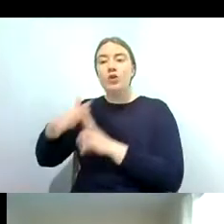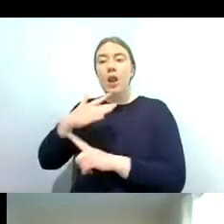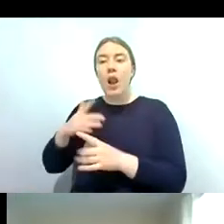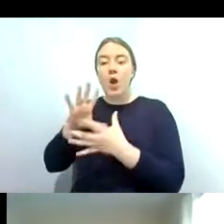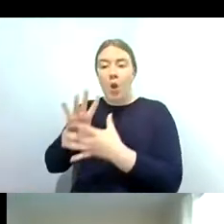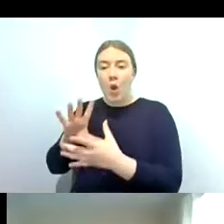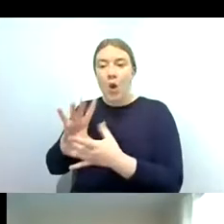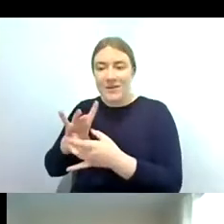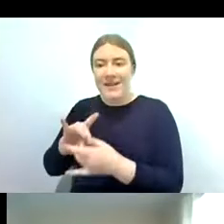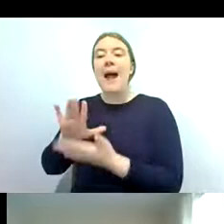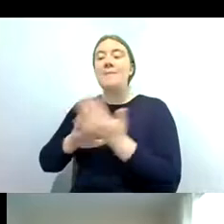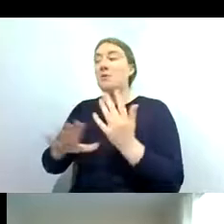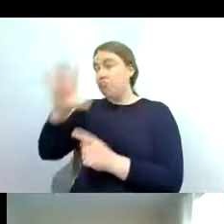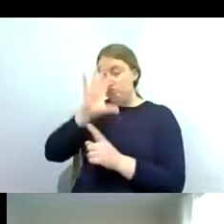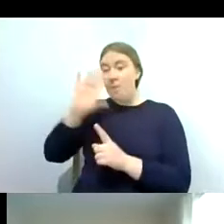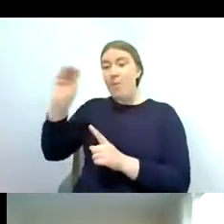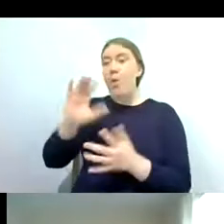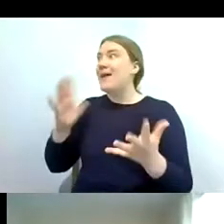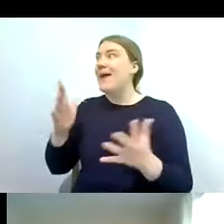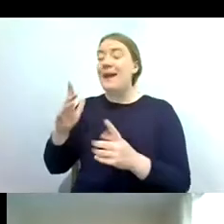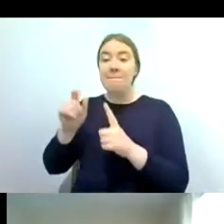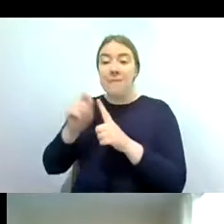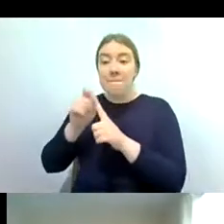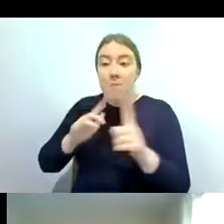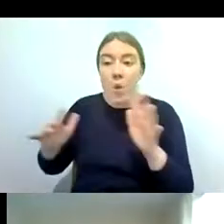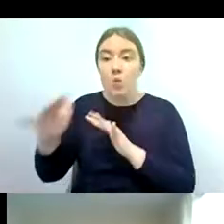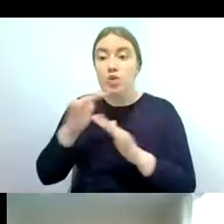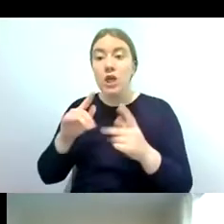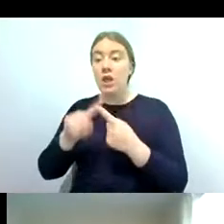any severe changes that they've seen which means that things get actioned more quickly